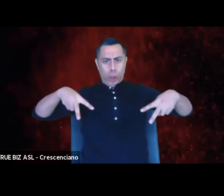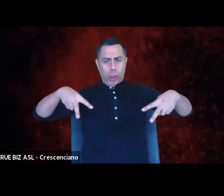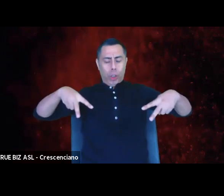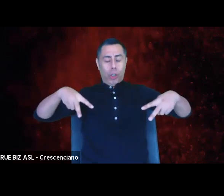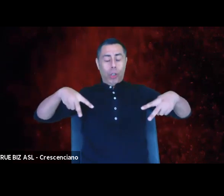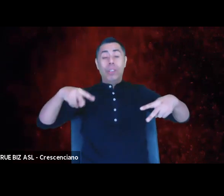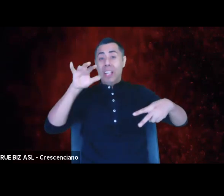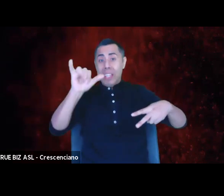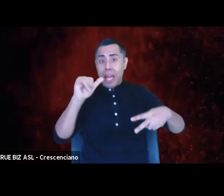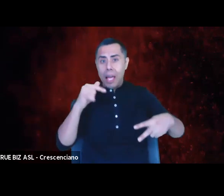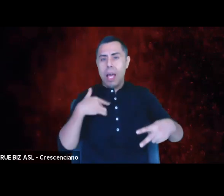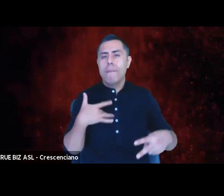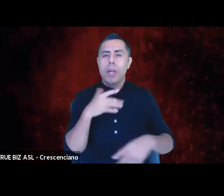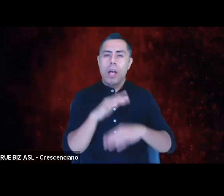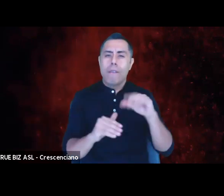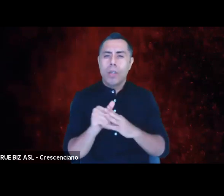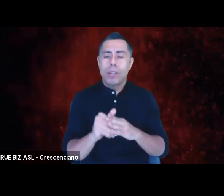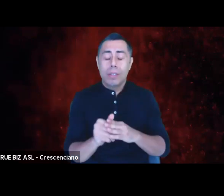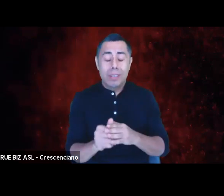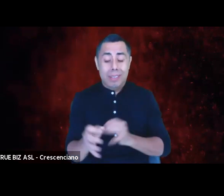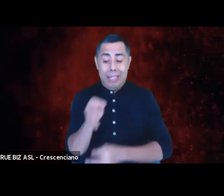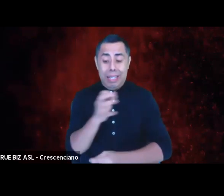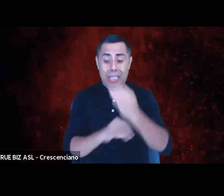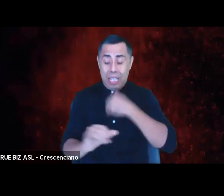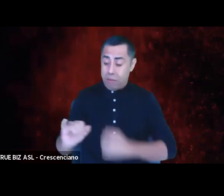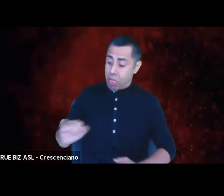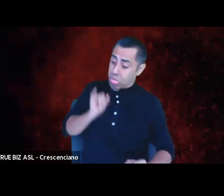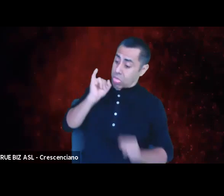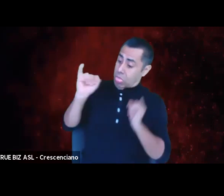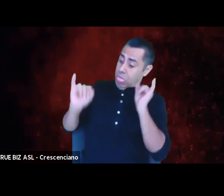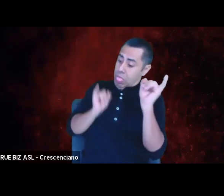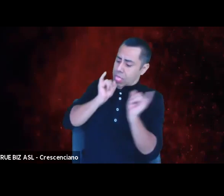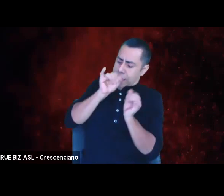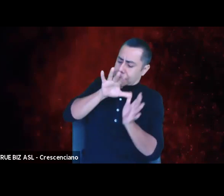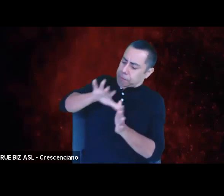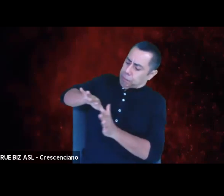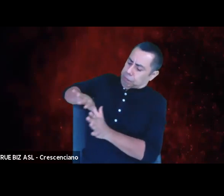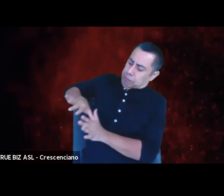me narrative and see that the dis-ease